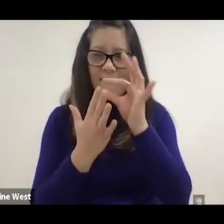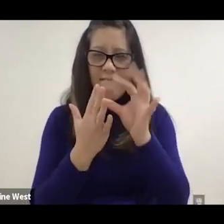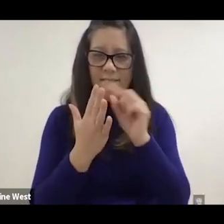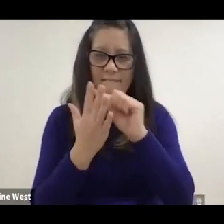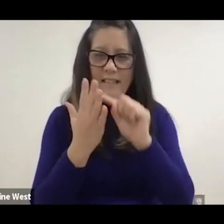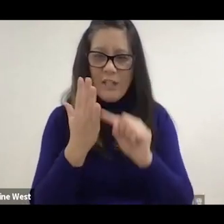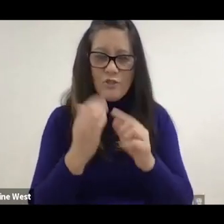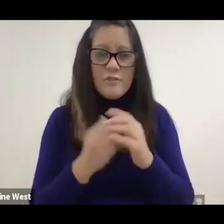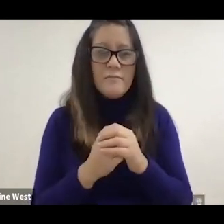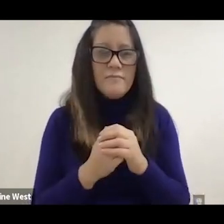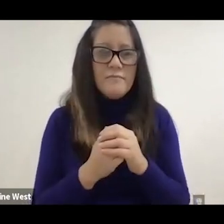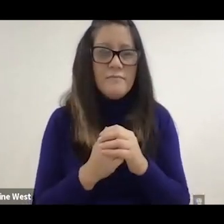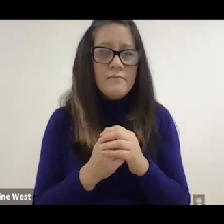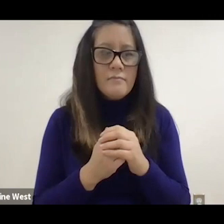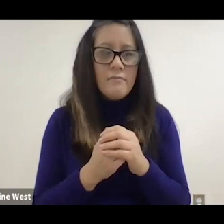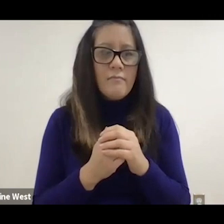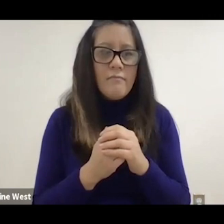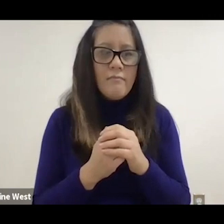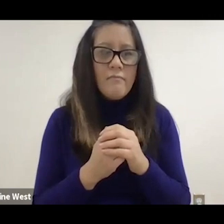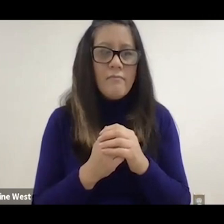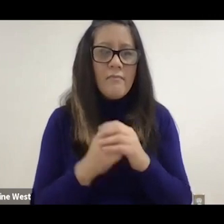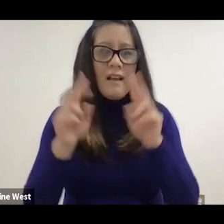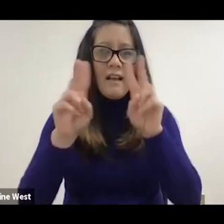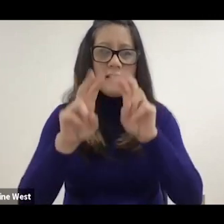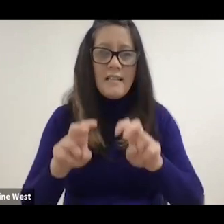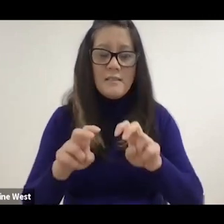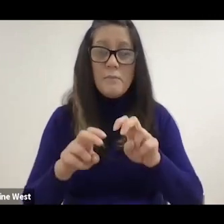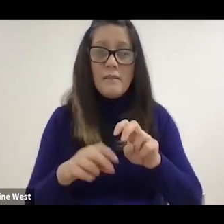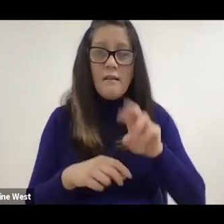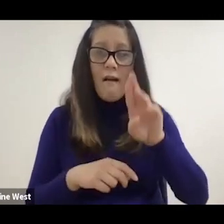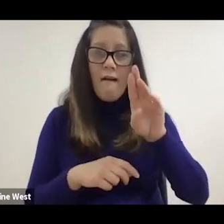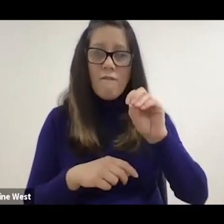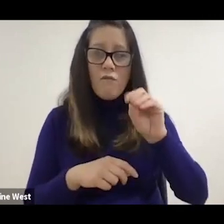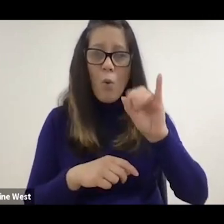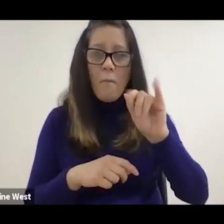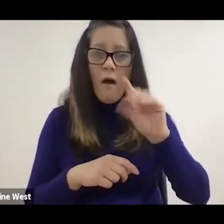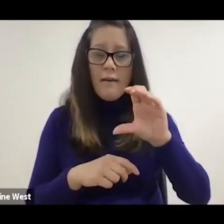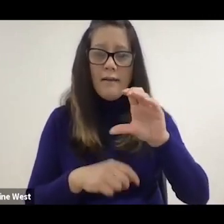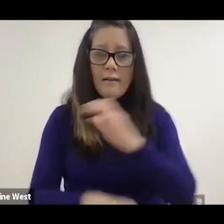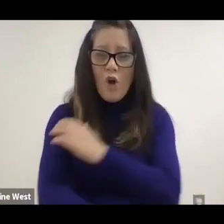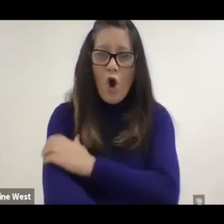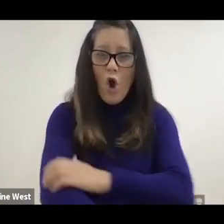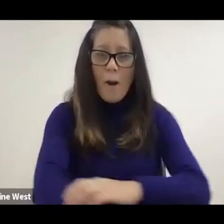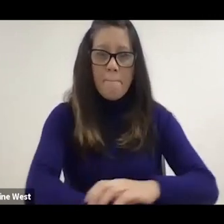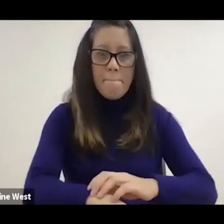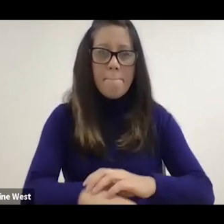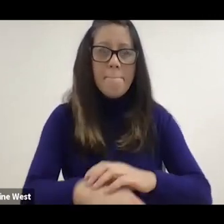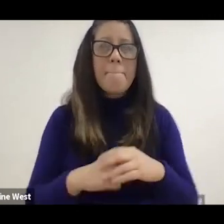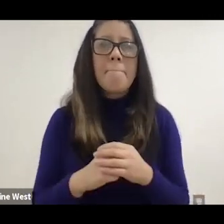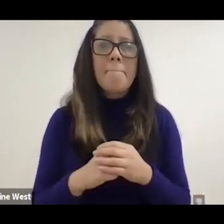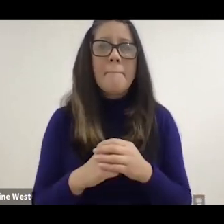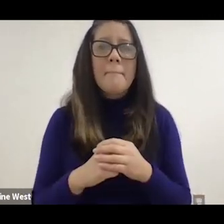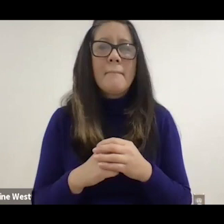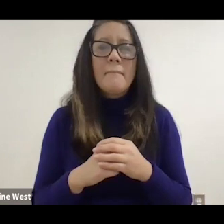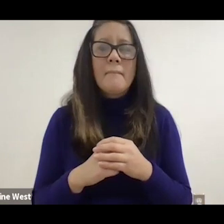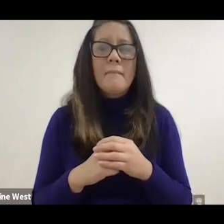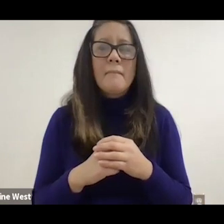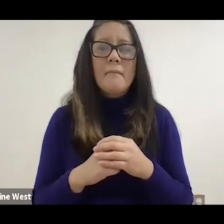the assistant robotic ones is that a robotic one can be mounted on